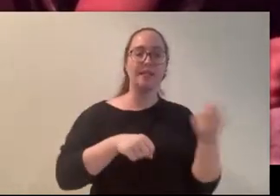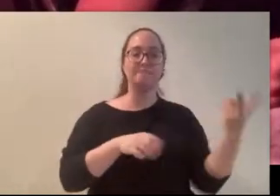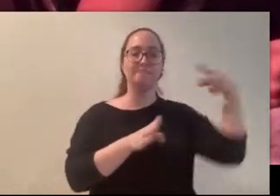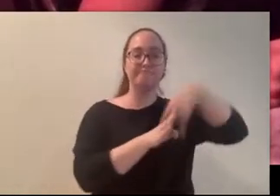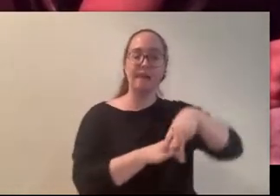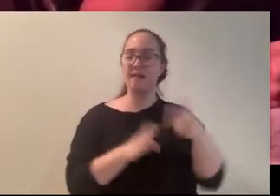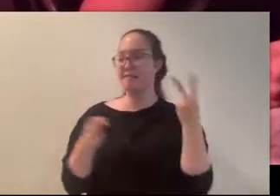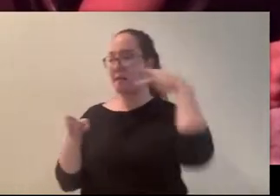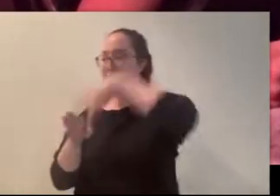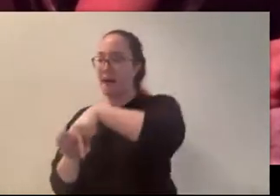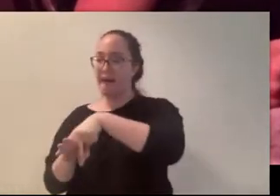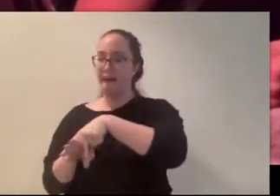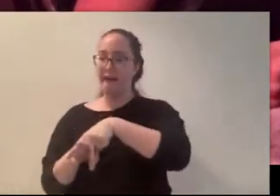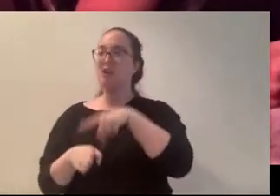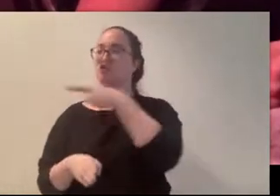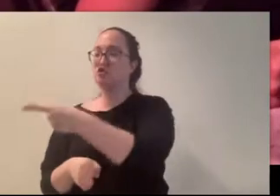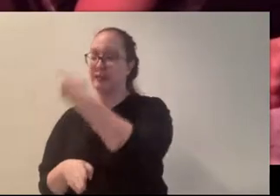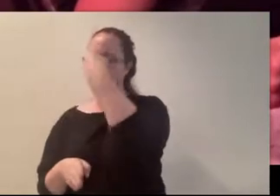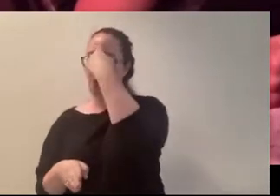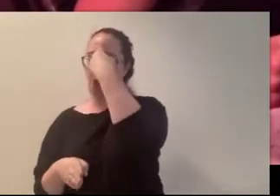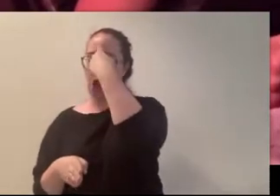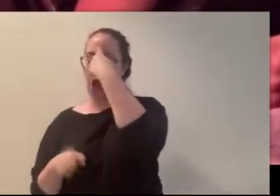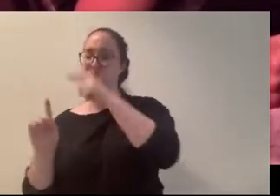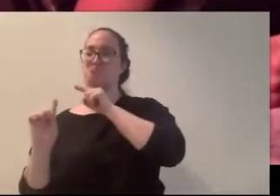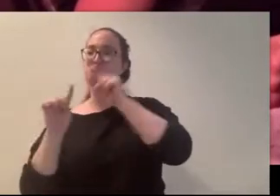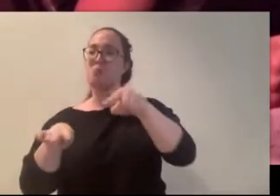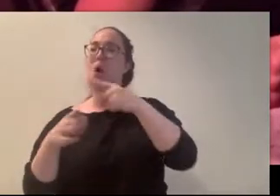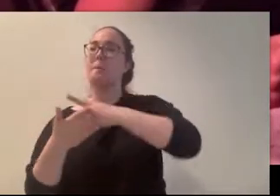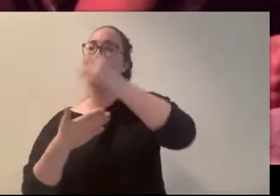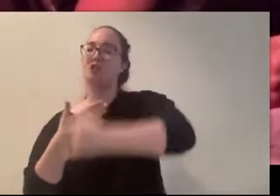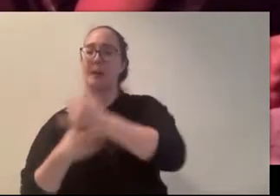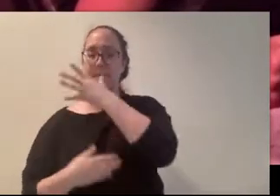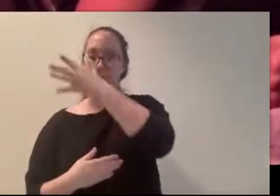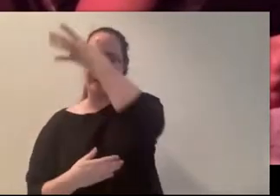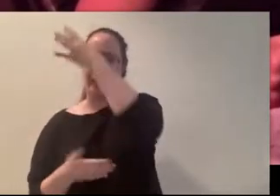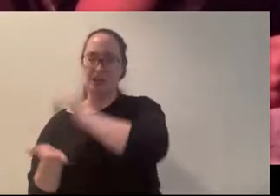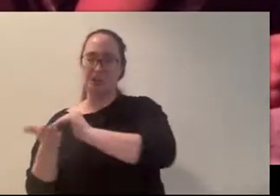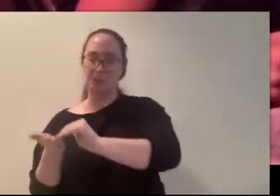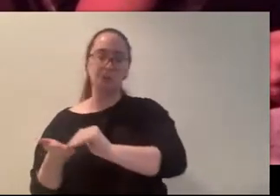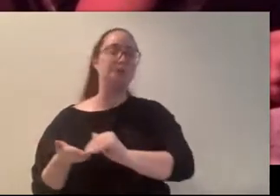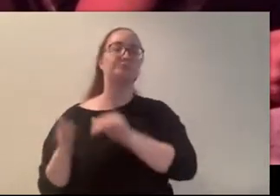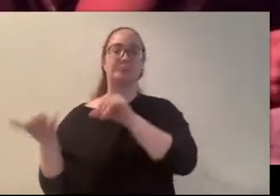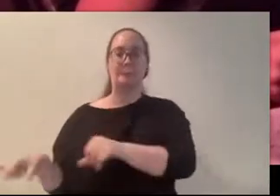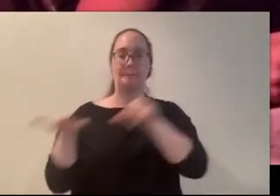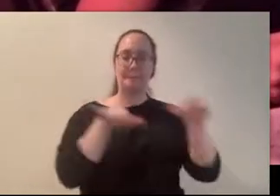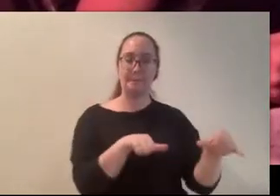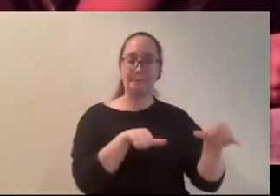a project at mine, mine thought I was at her’s, and we had two hours to ride out to the farm where